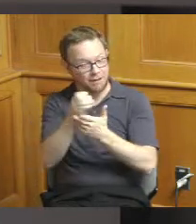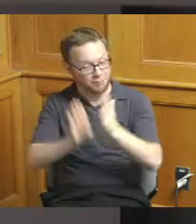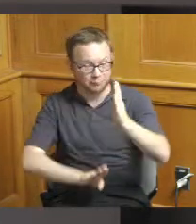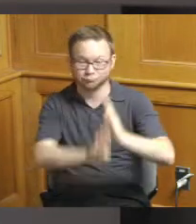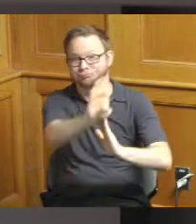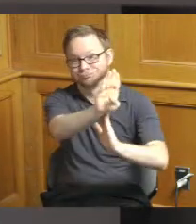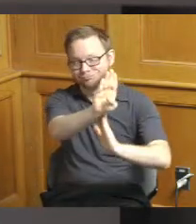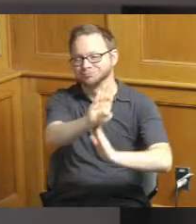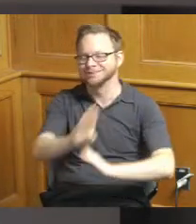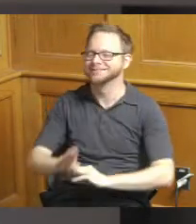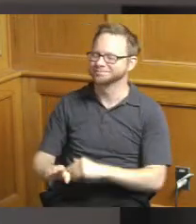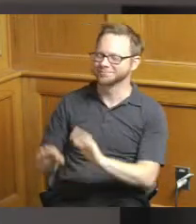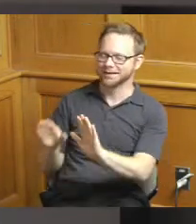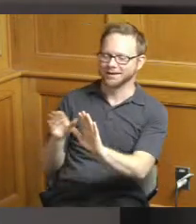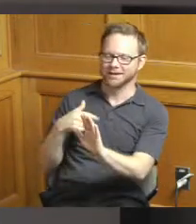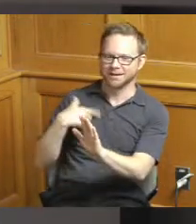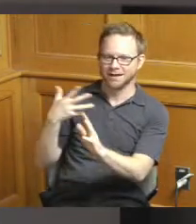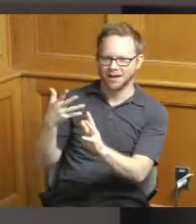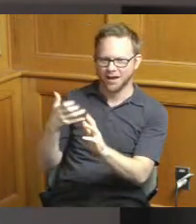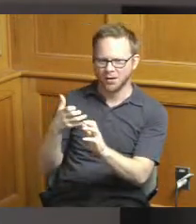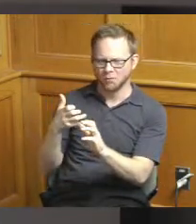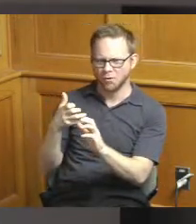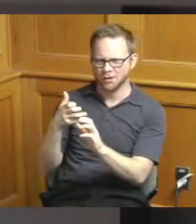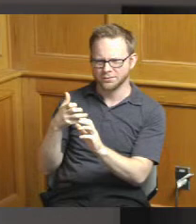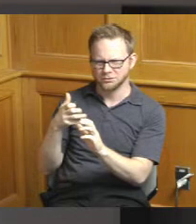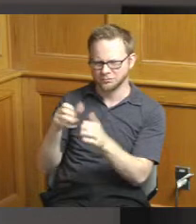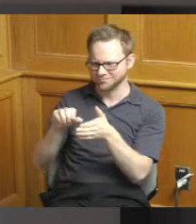but I just want to go to astrix and maybe you could get something to us I noticed that